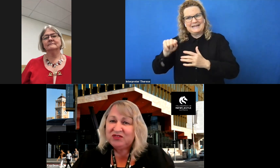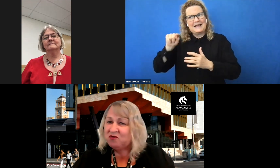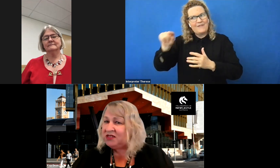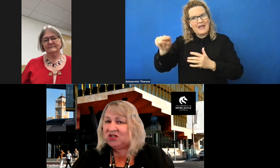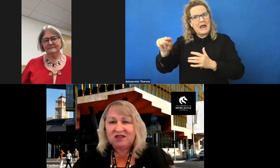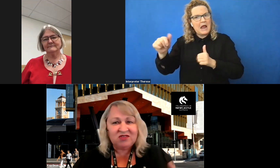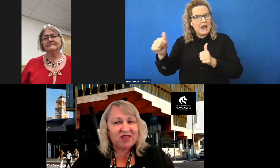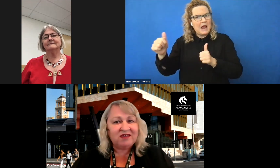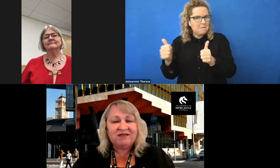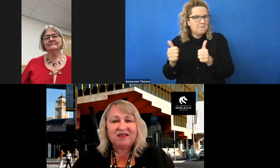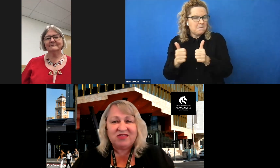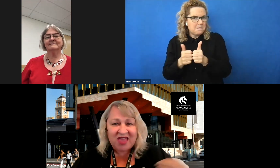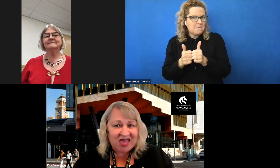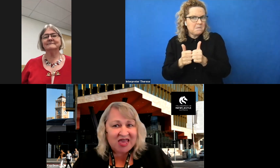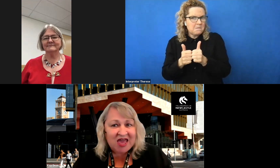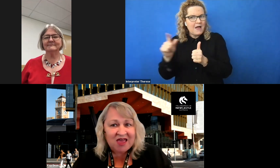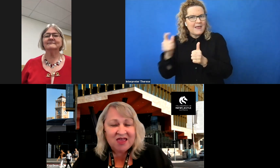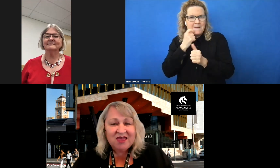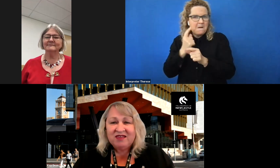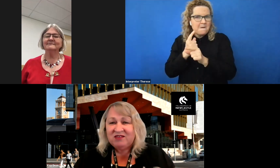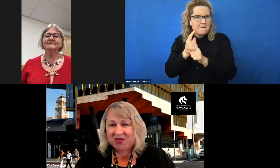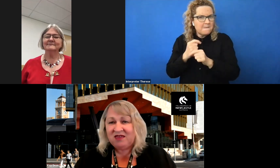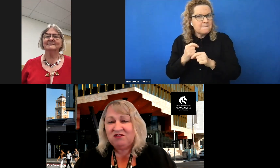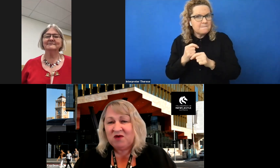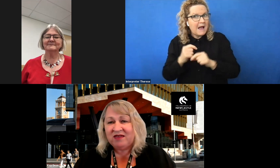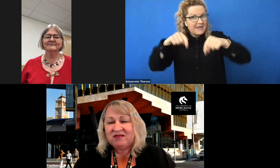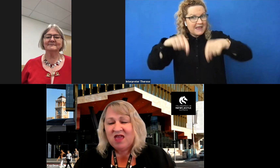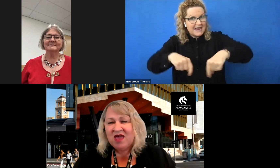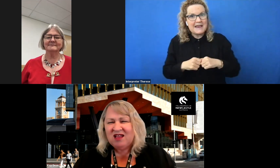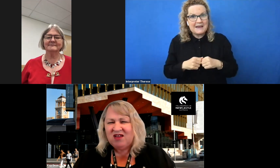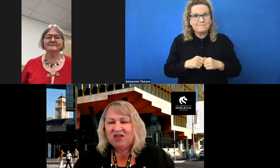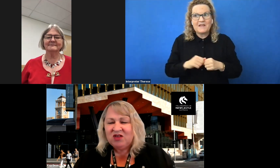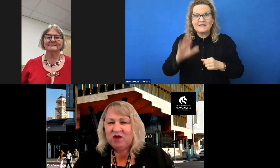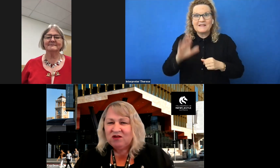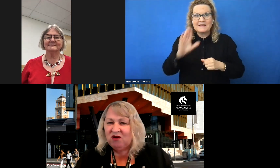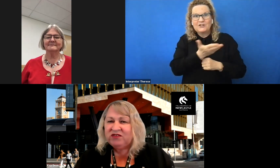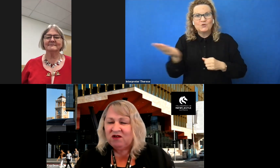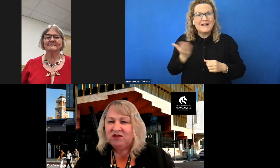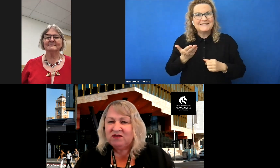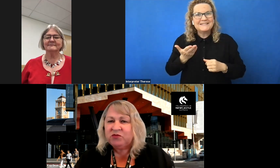were mentioning things and they're here, they're speaking to us and I think we're at a crossroads.